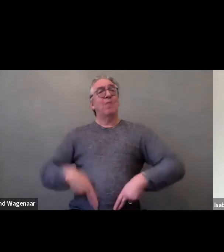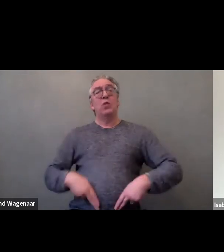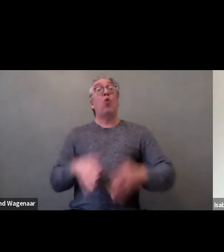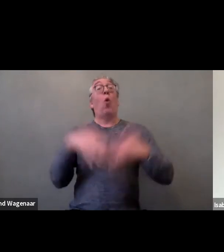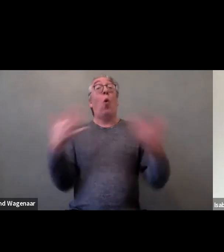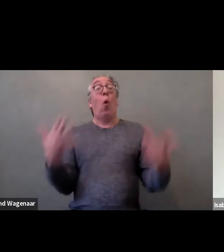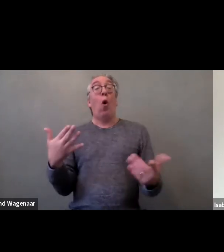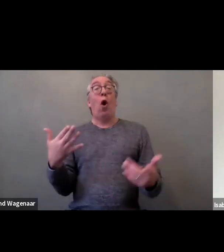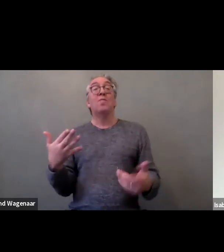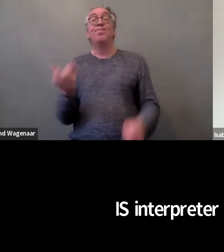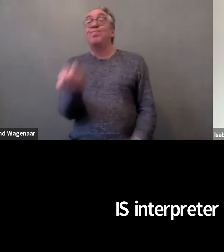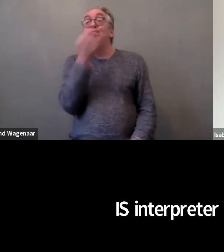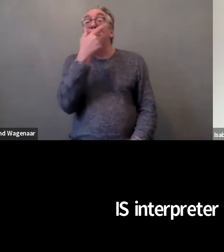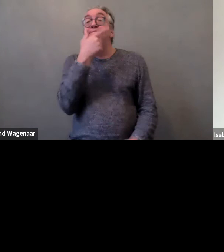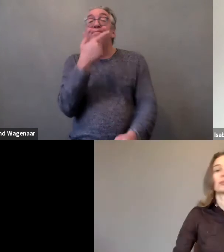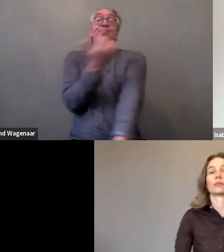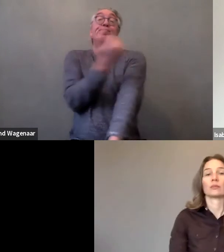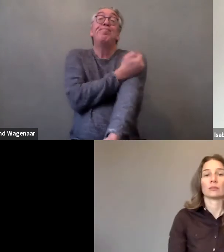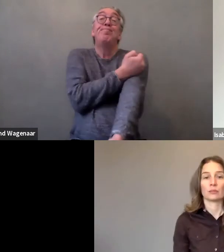or even against his or her will.